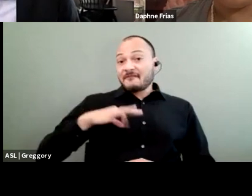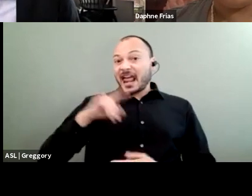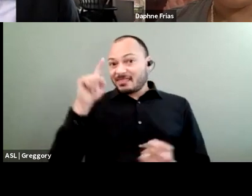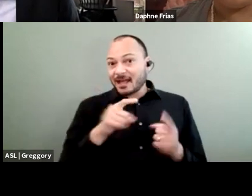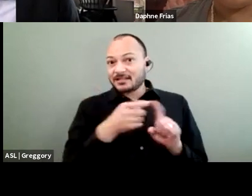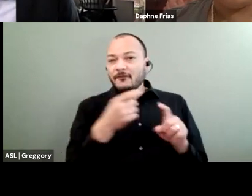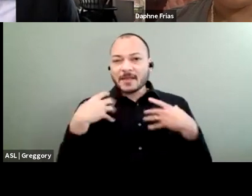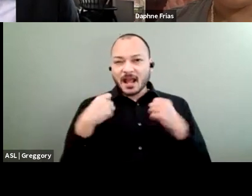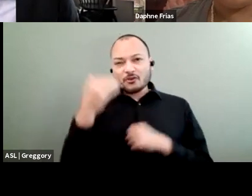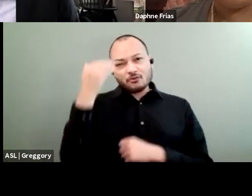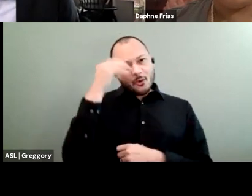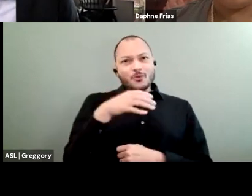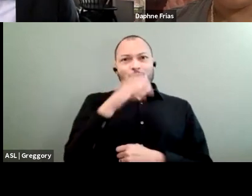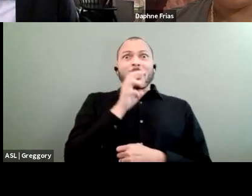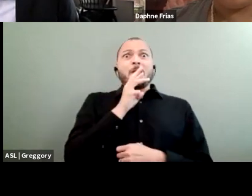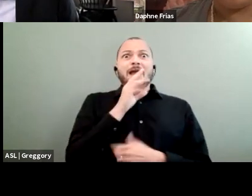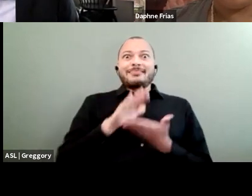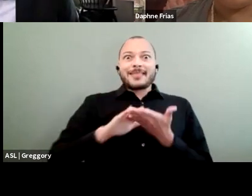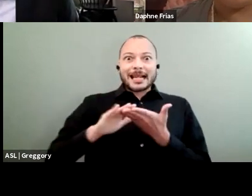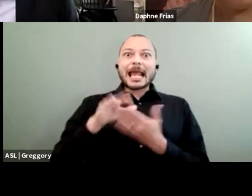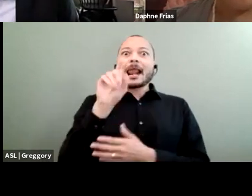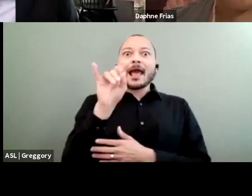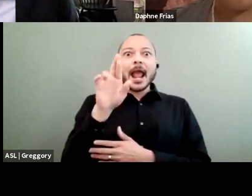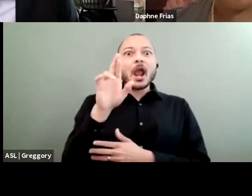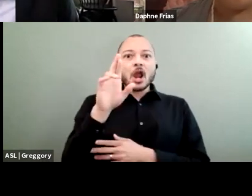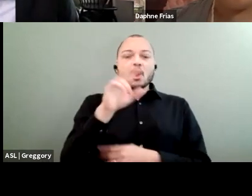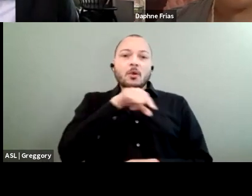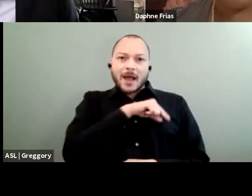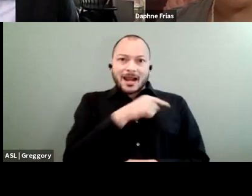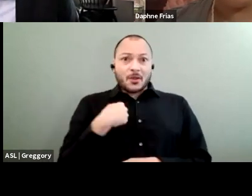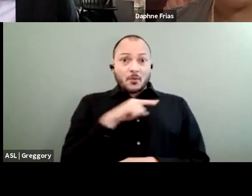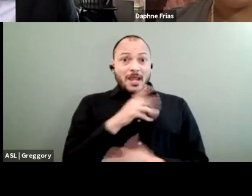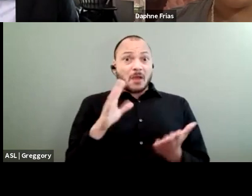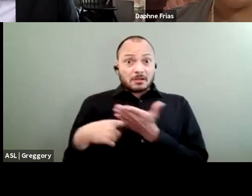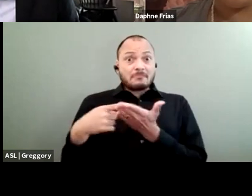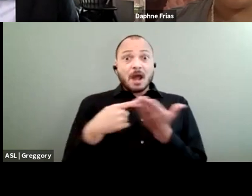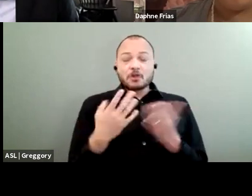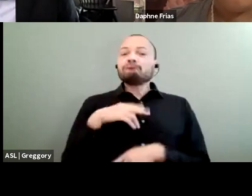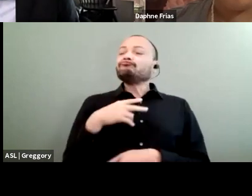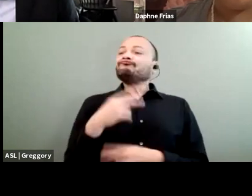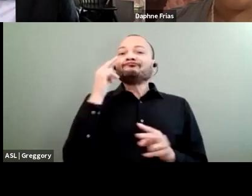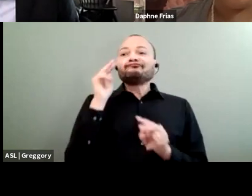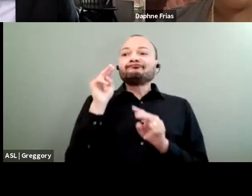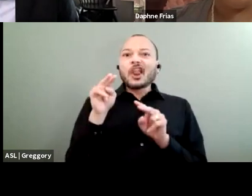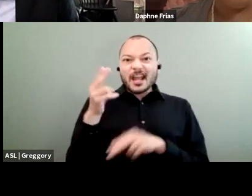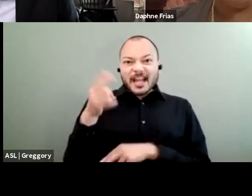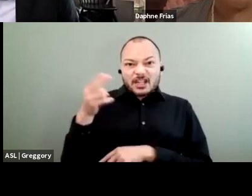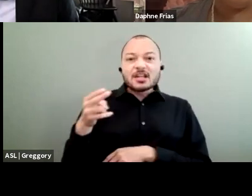The drinking water, the clean air quality, like we've talked about. You can look in history, it's full of different examples,